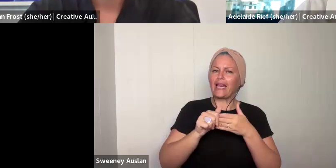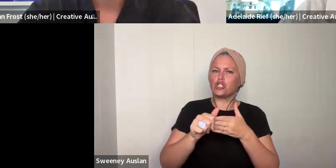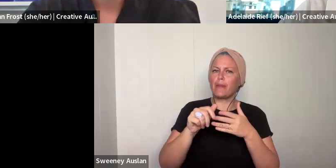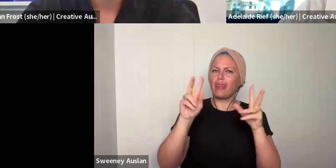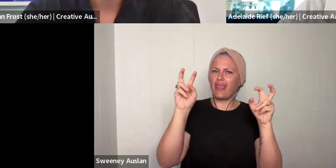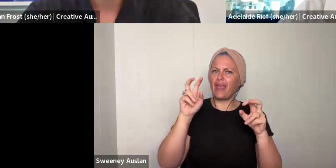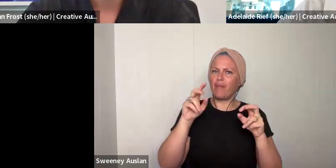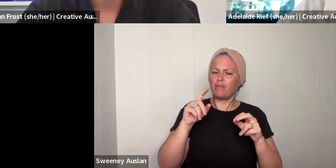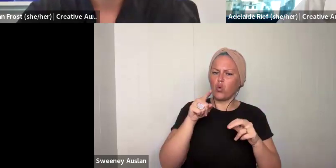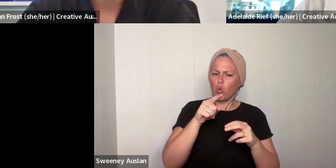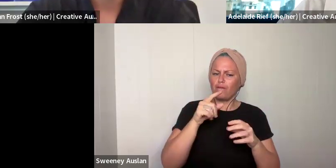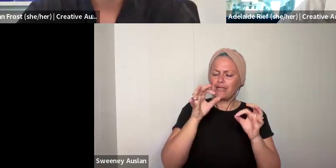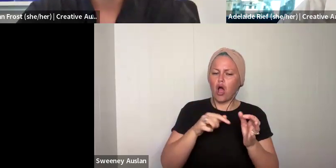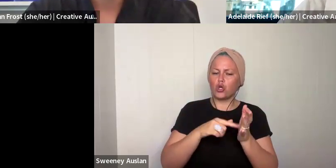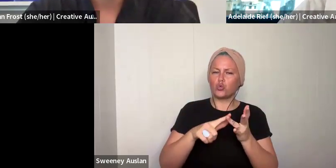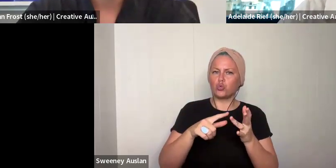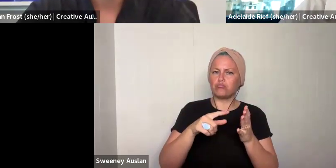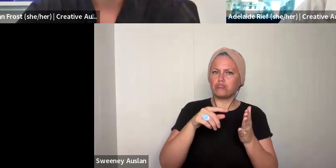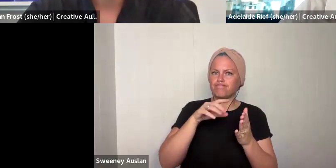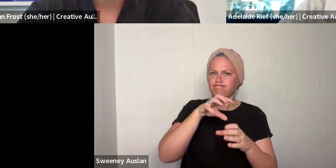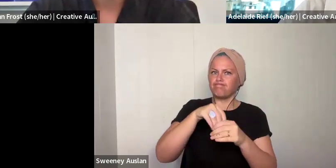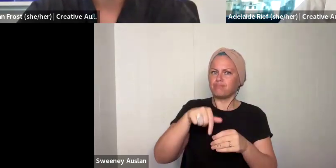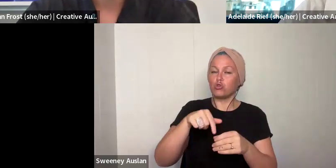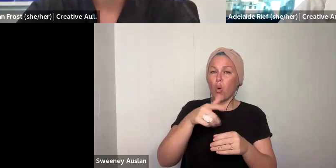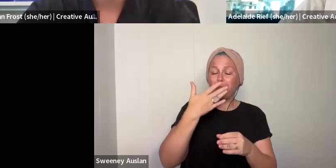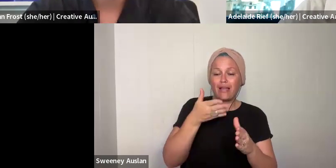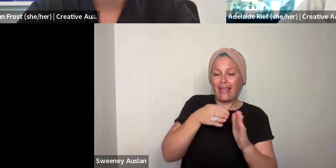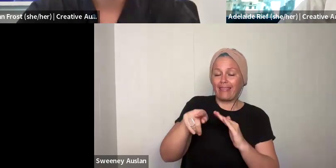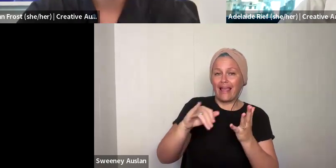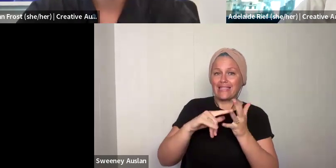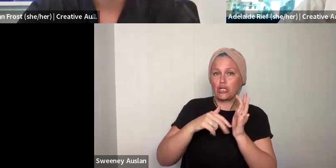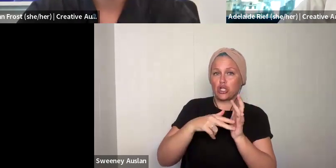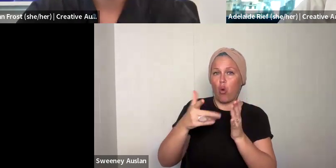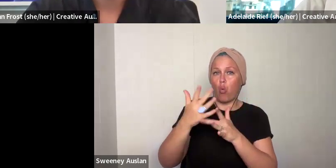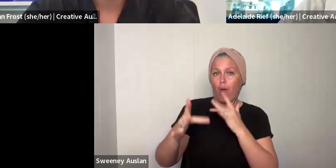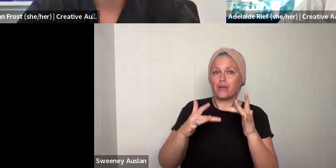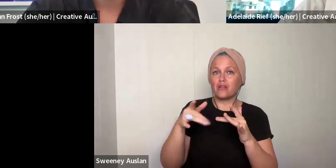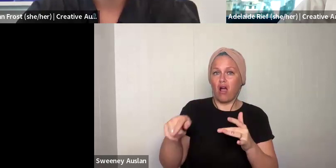little bit about why you want to be part of this program. We ask you a bit about